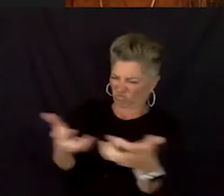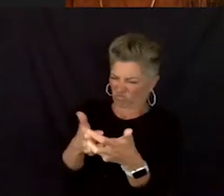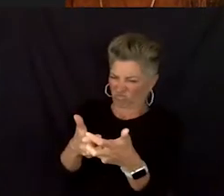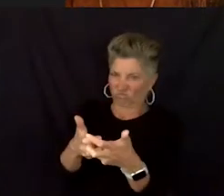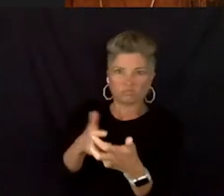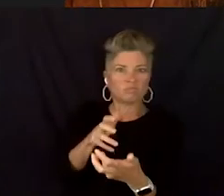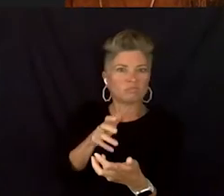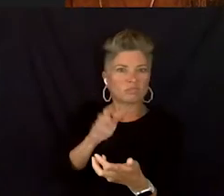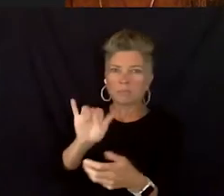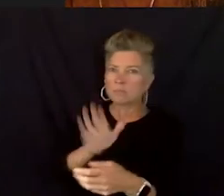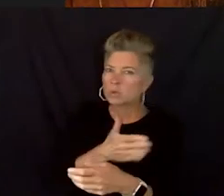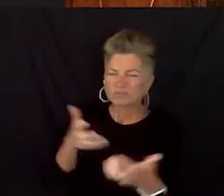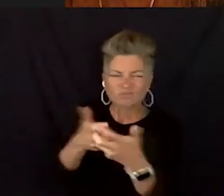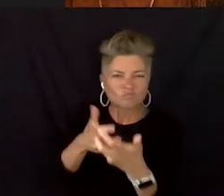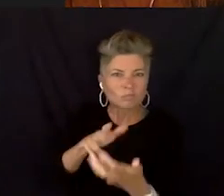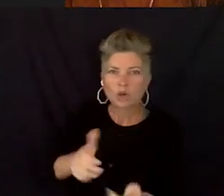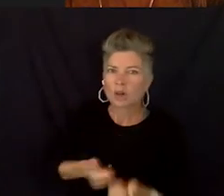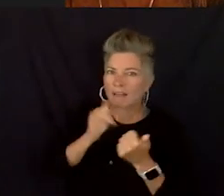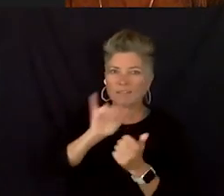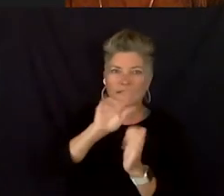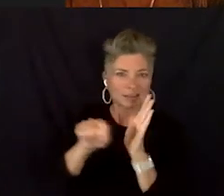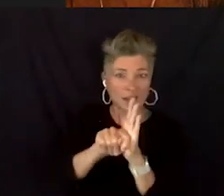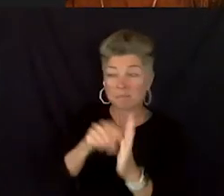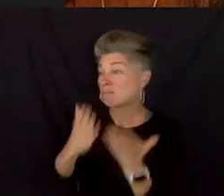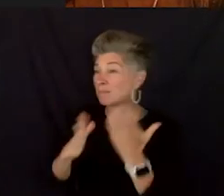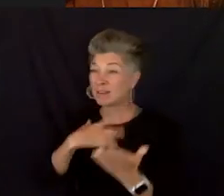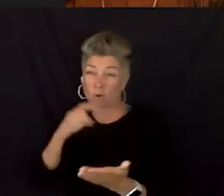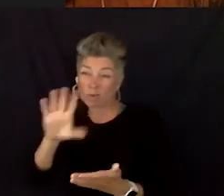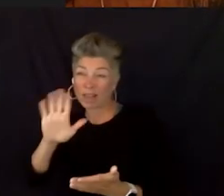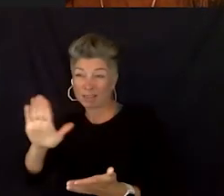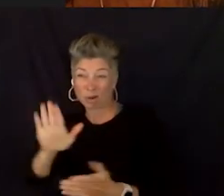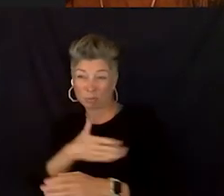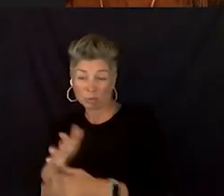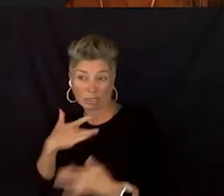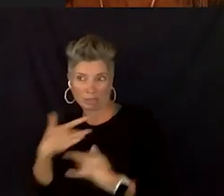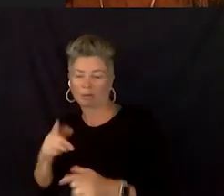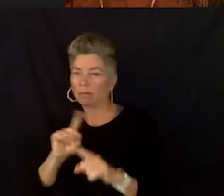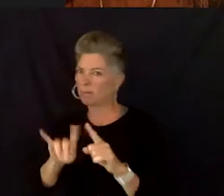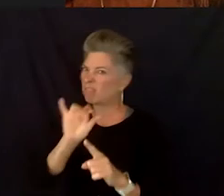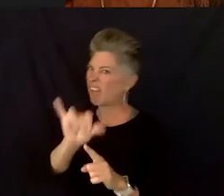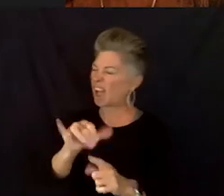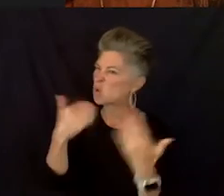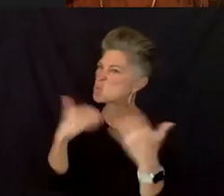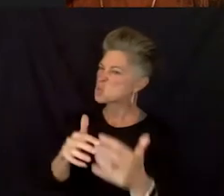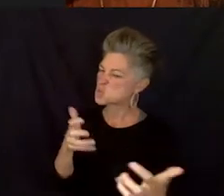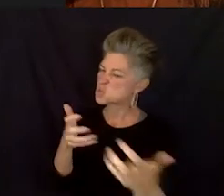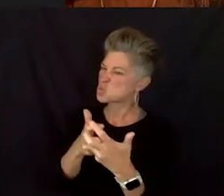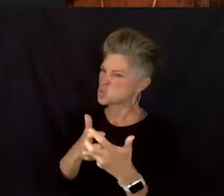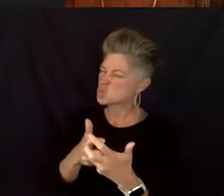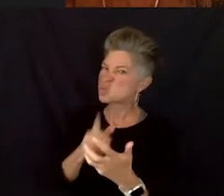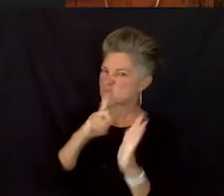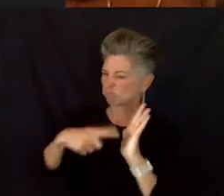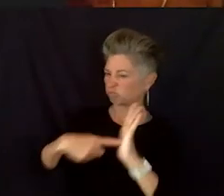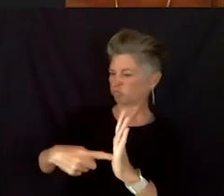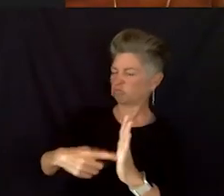You might not like know the music but Four was just was, it fit. That's a good one.